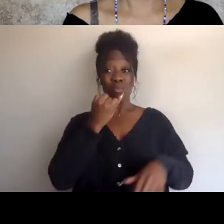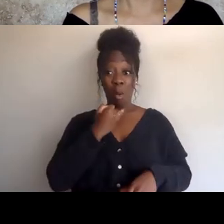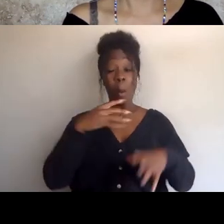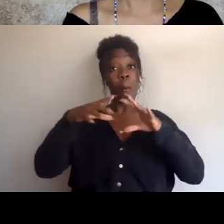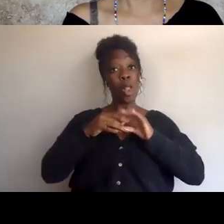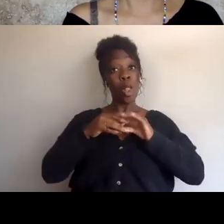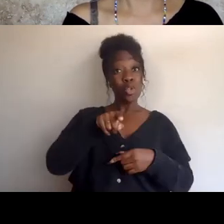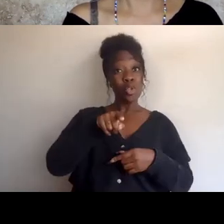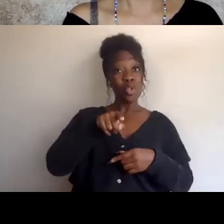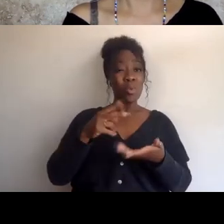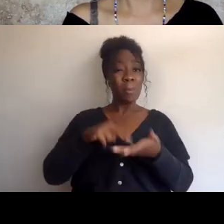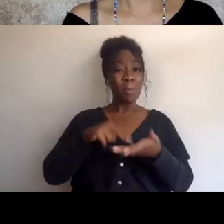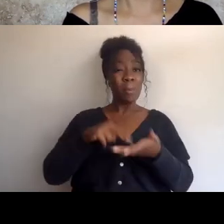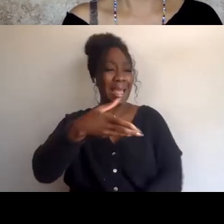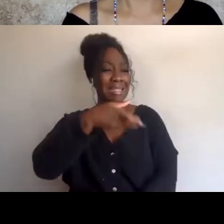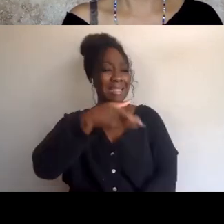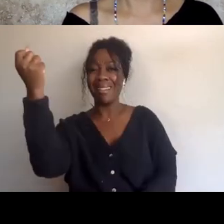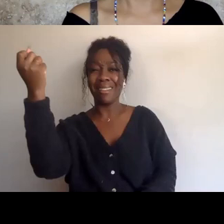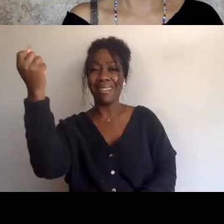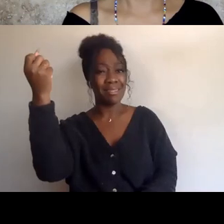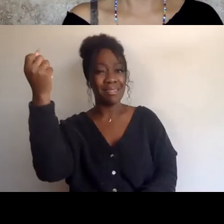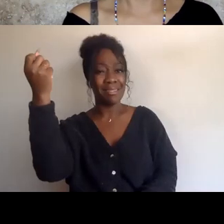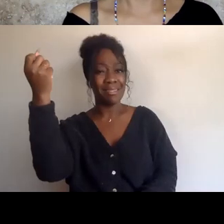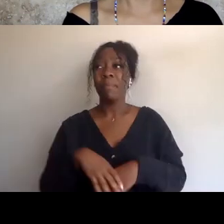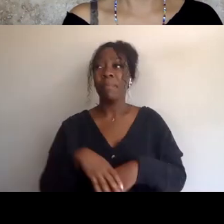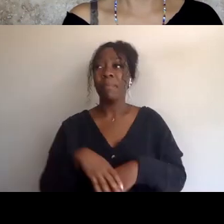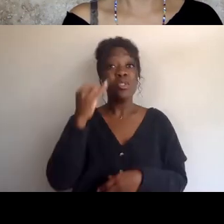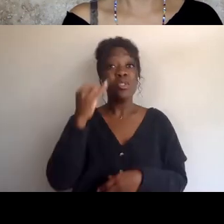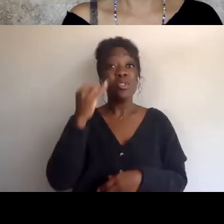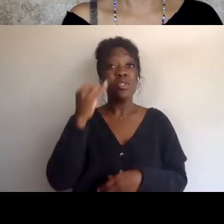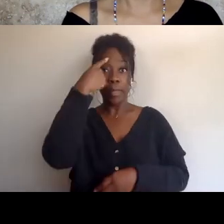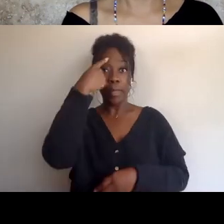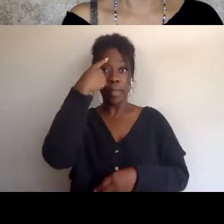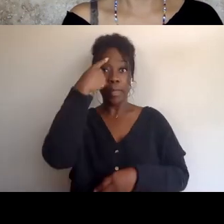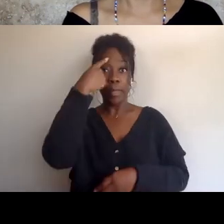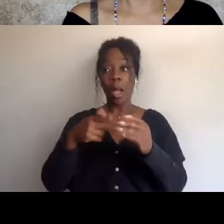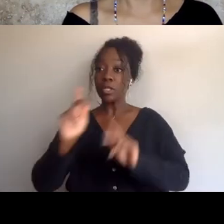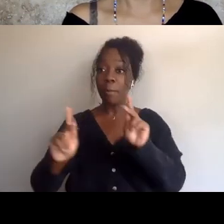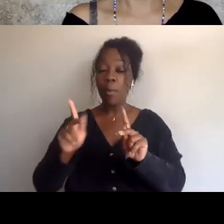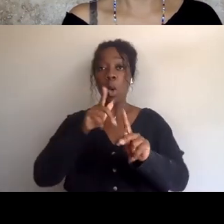Once you go to an immoral being such as British imperialism, and this is the basis for you getting the land,